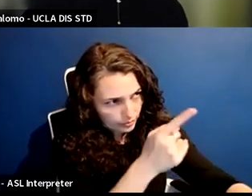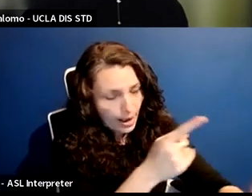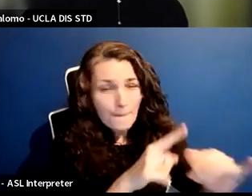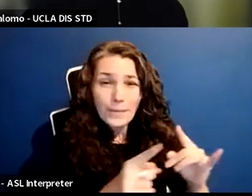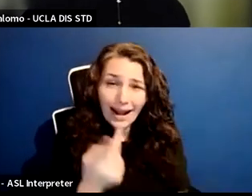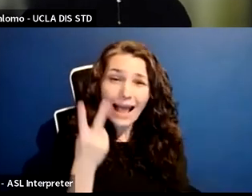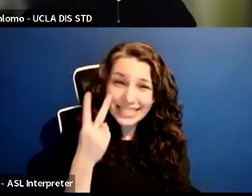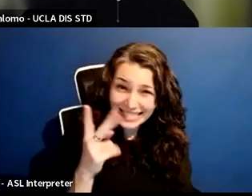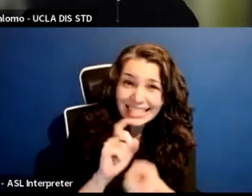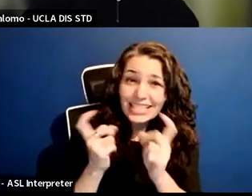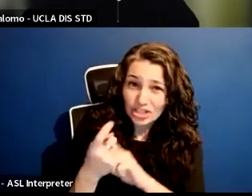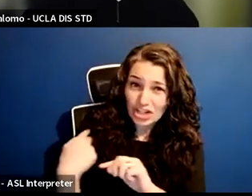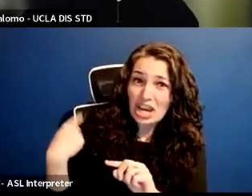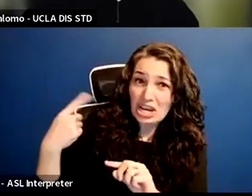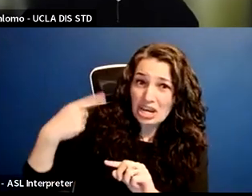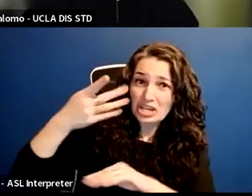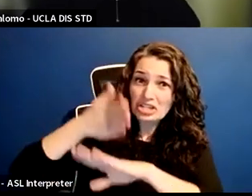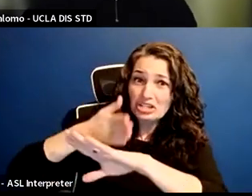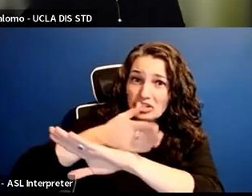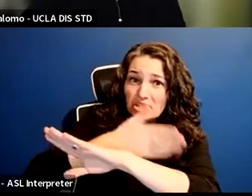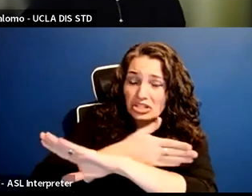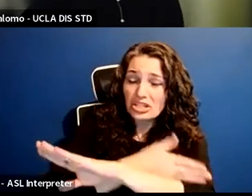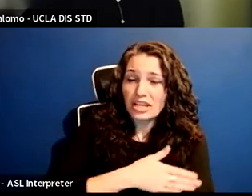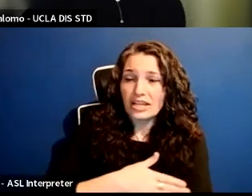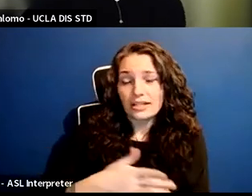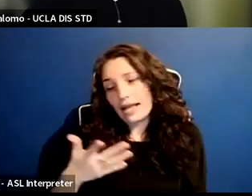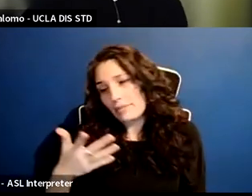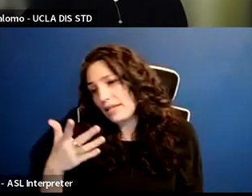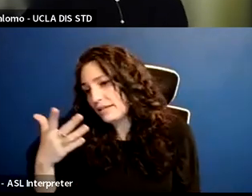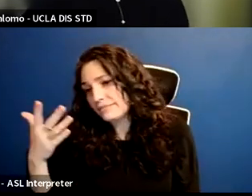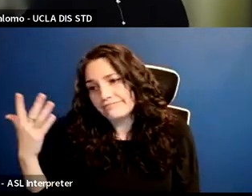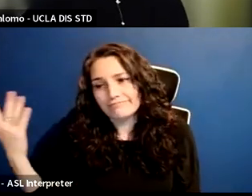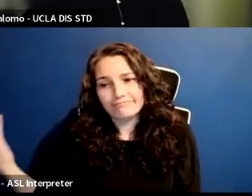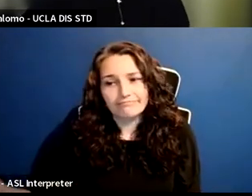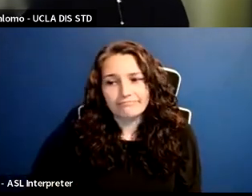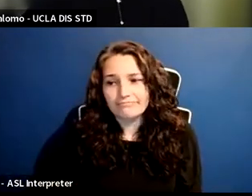where for some reason this is just far more doable